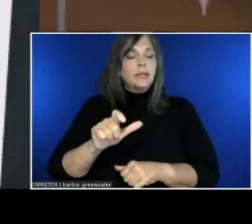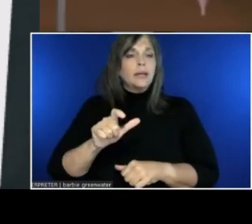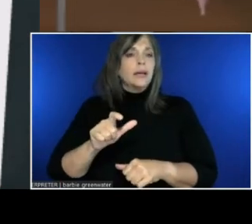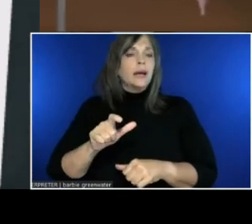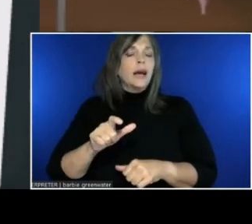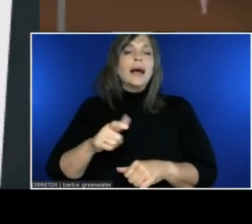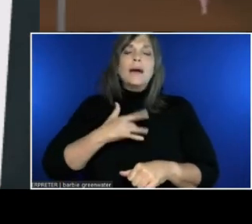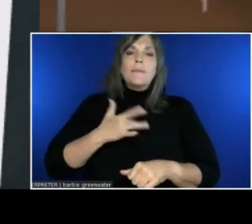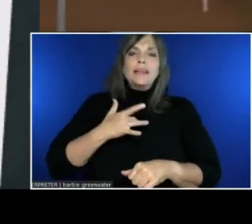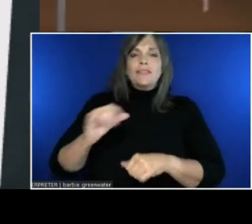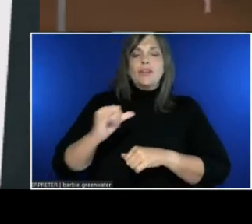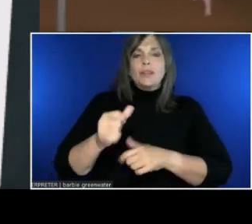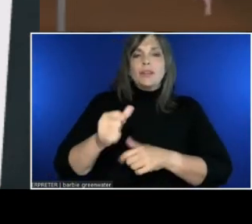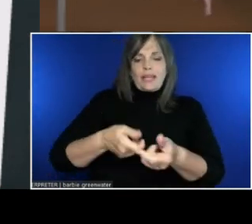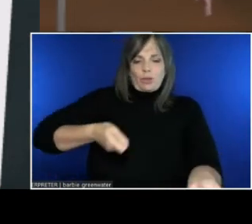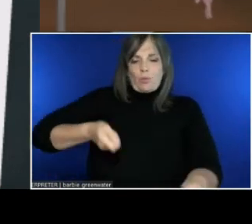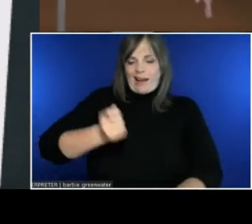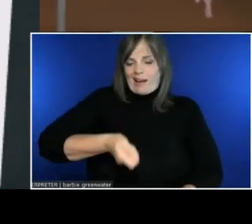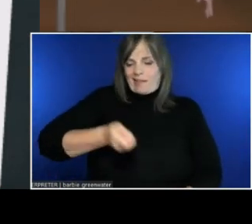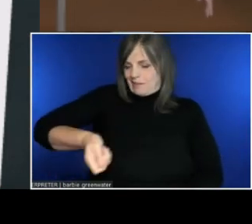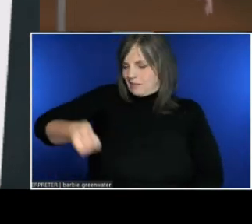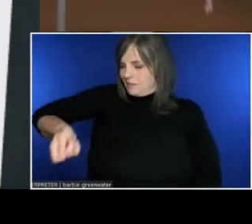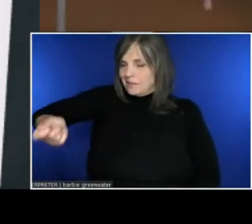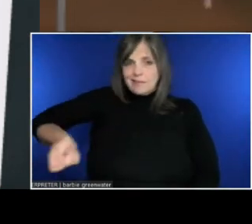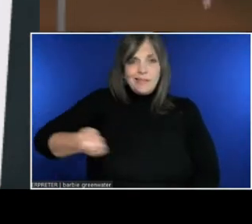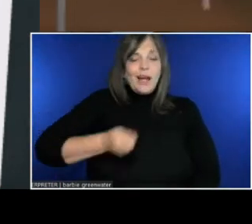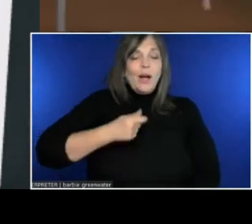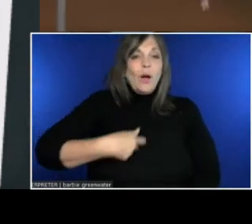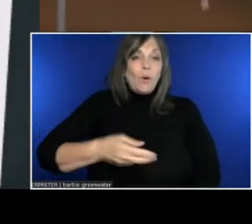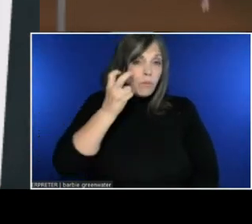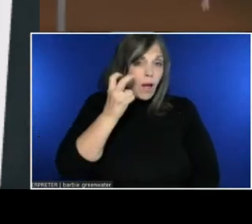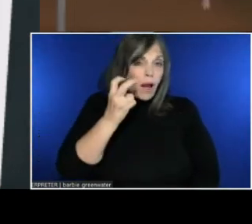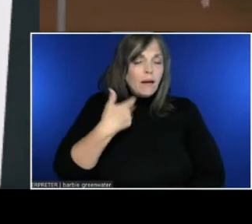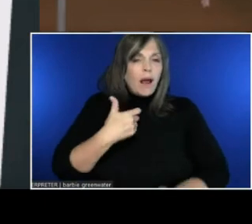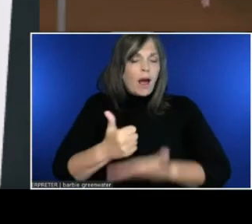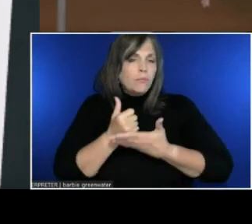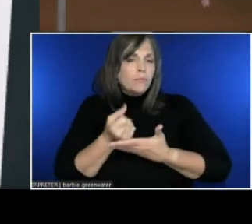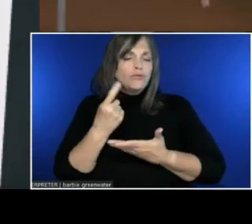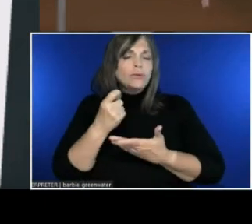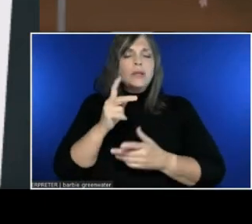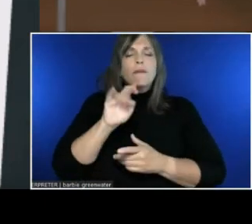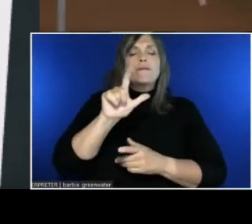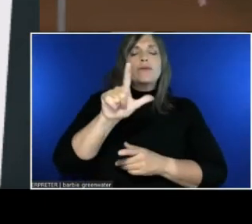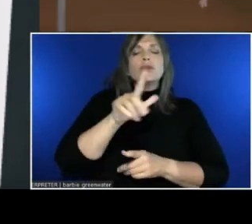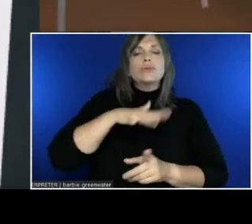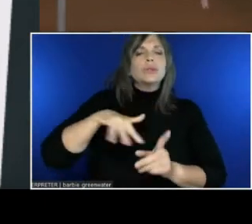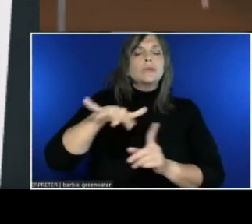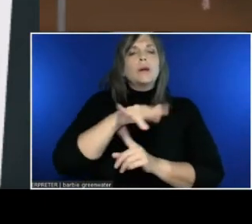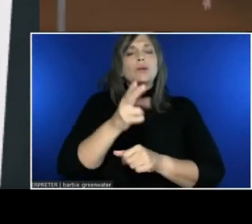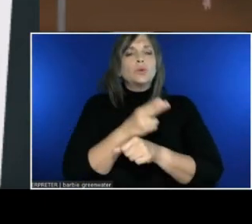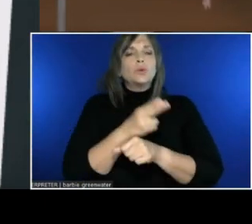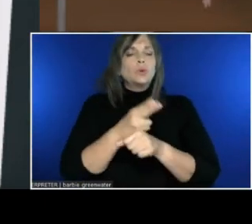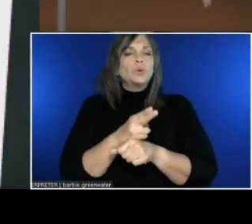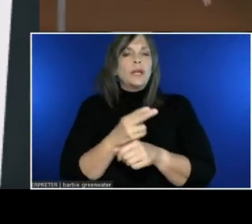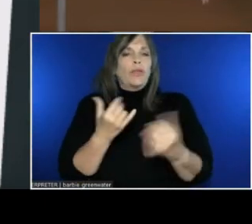who are blind understand and navigate a virtual space using their existing orientation and mobility skills.